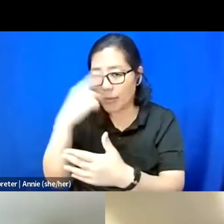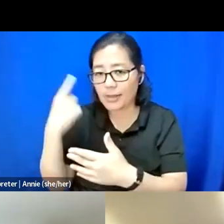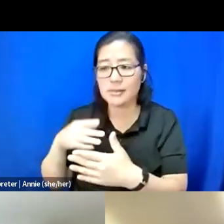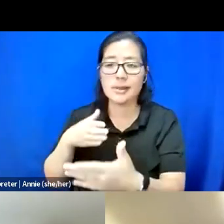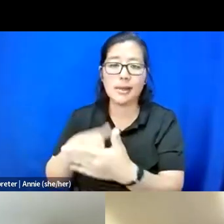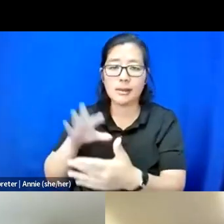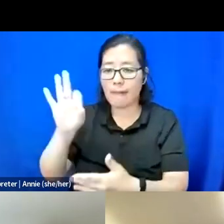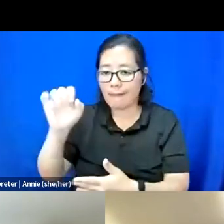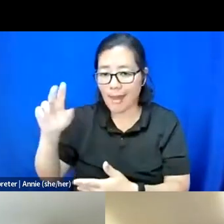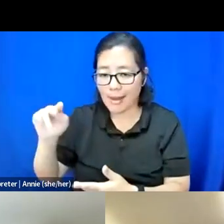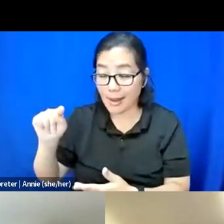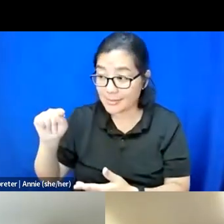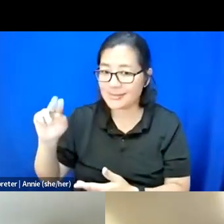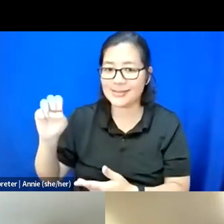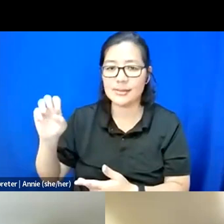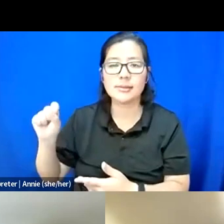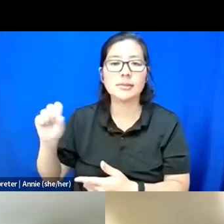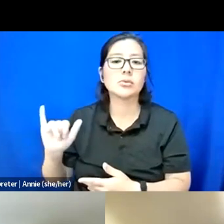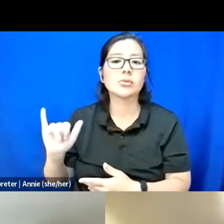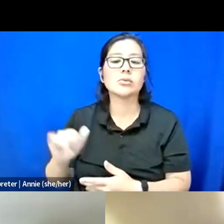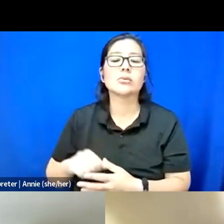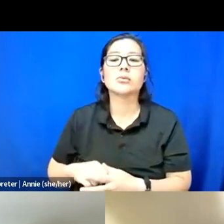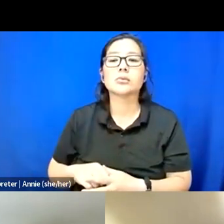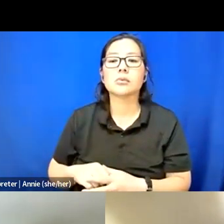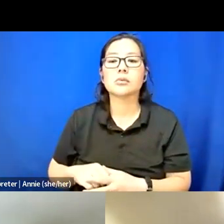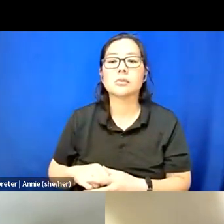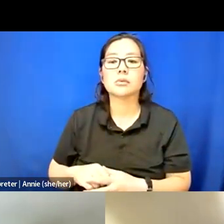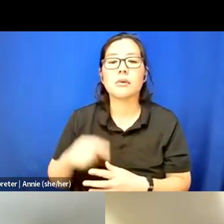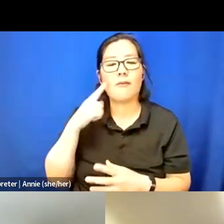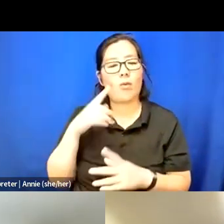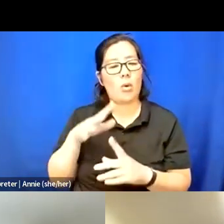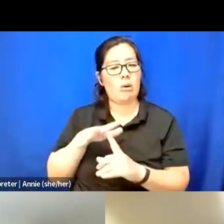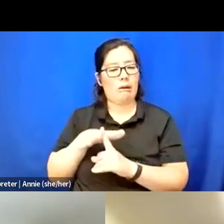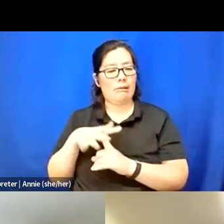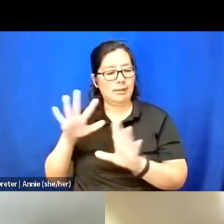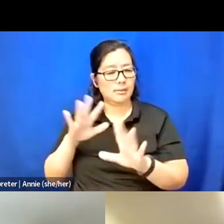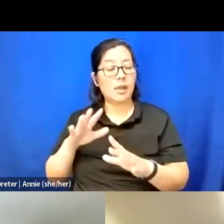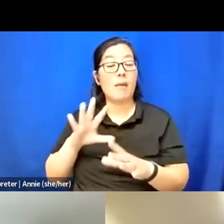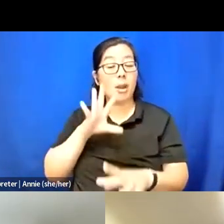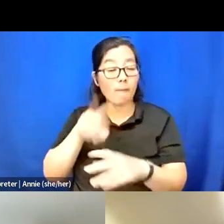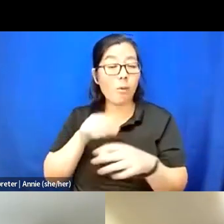I mean, I think that for context, I've been an organizer for roughly 15 years,